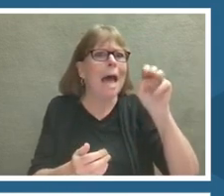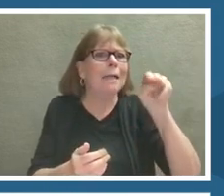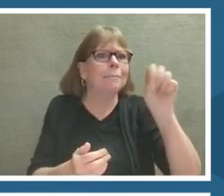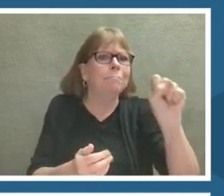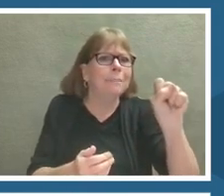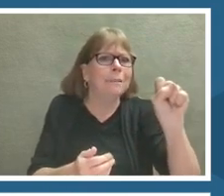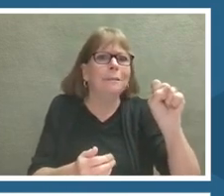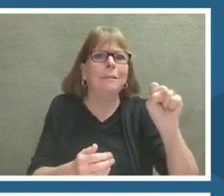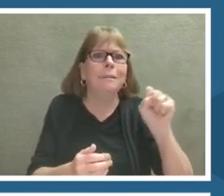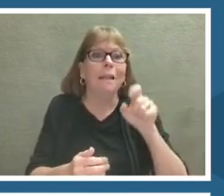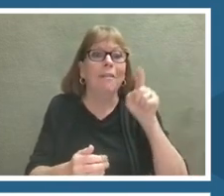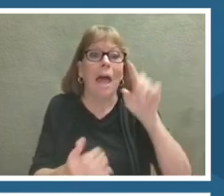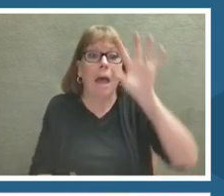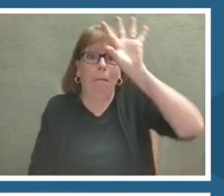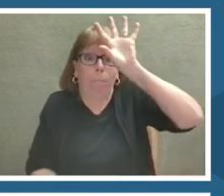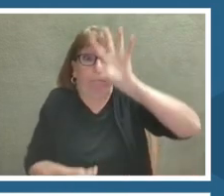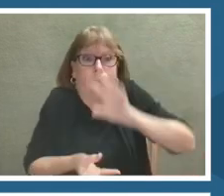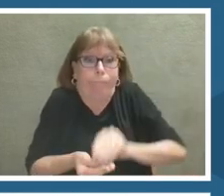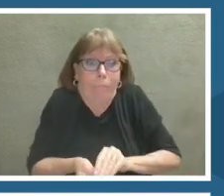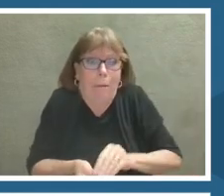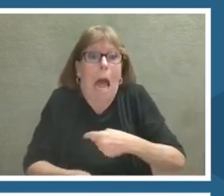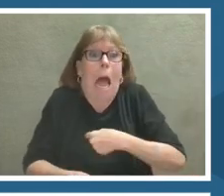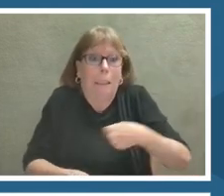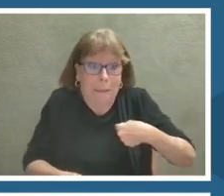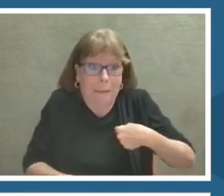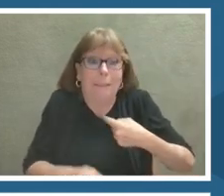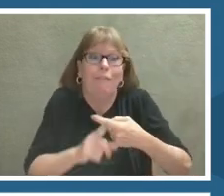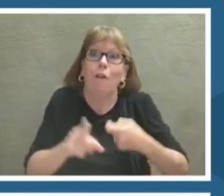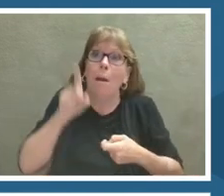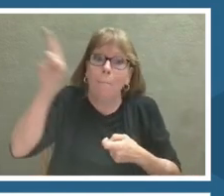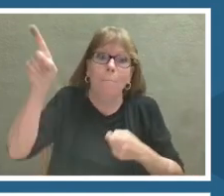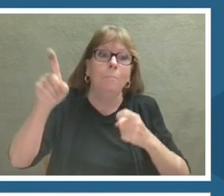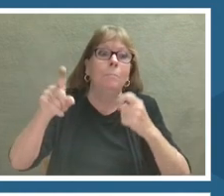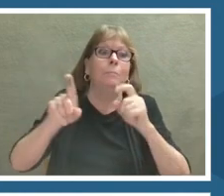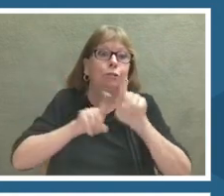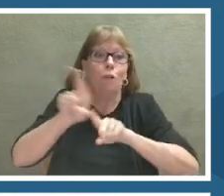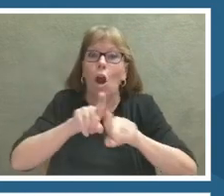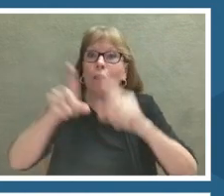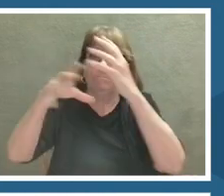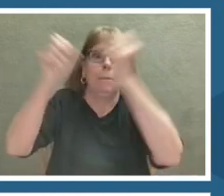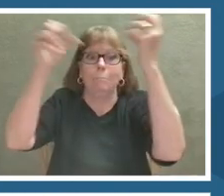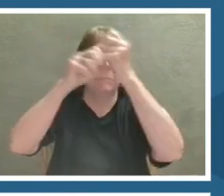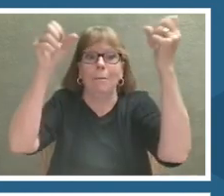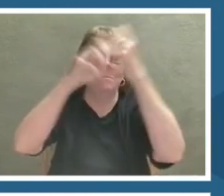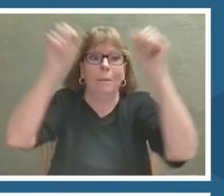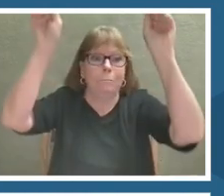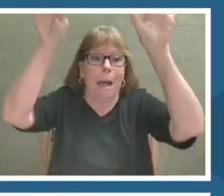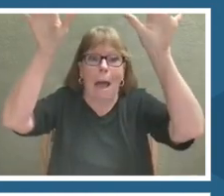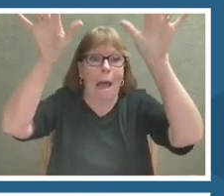of miles to become as. It goes a little bit longer.